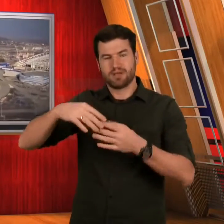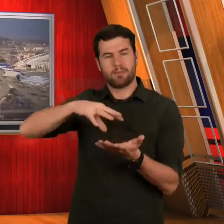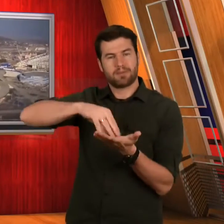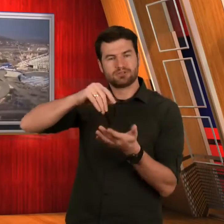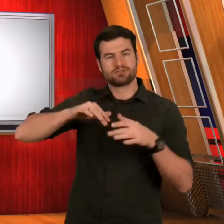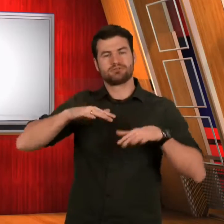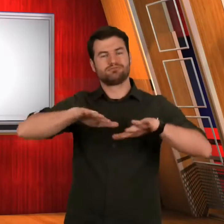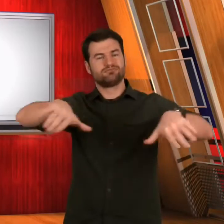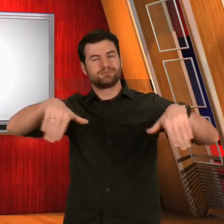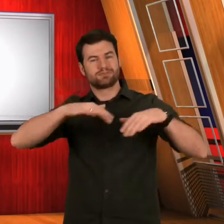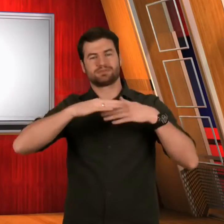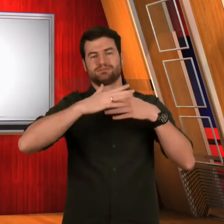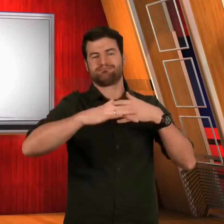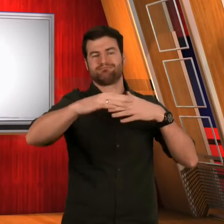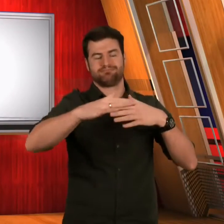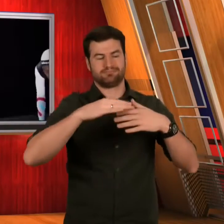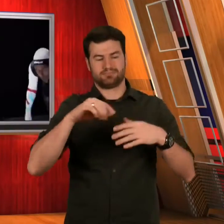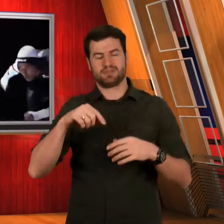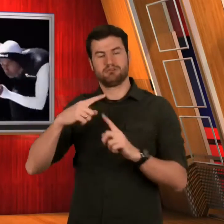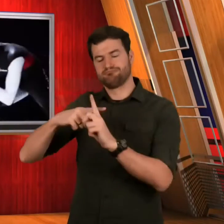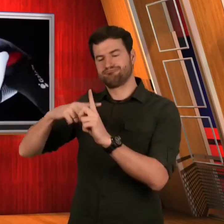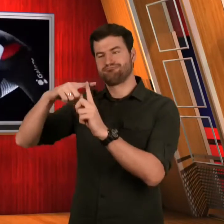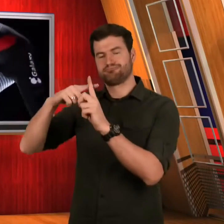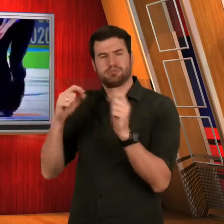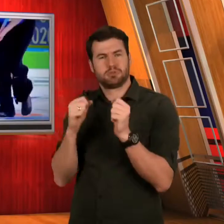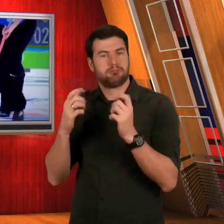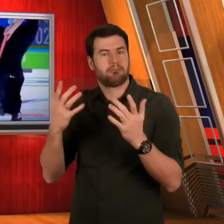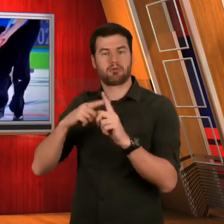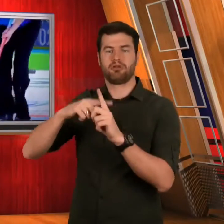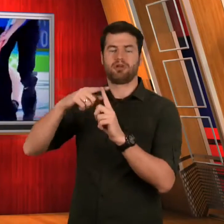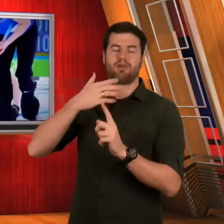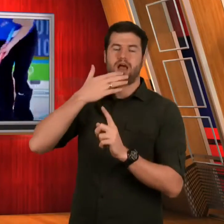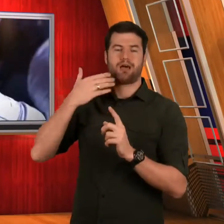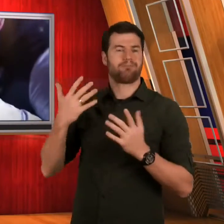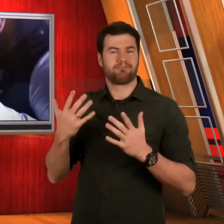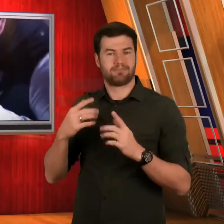for its sandy beaches and